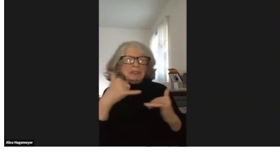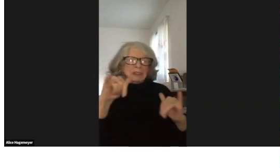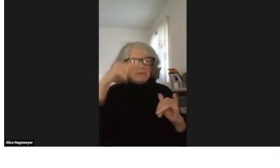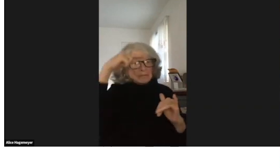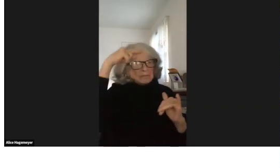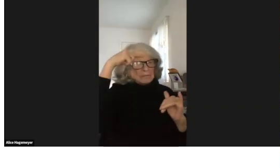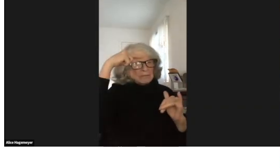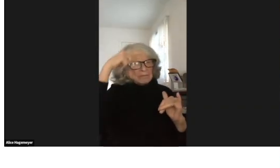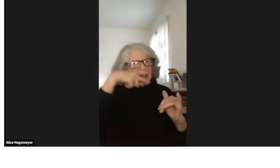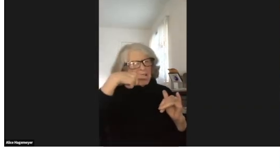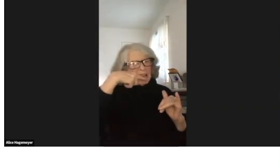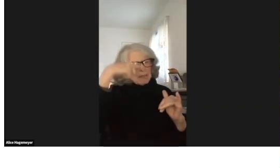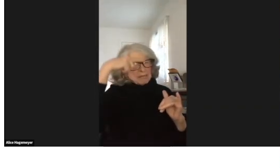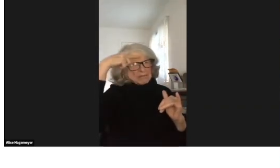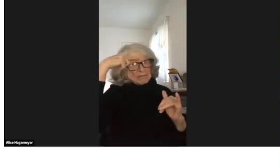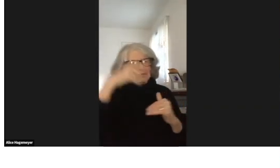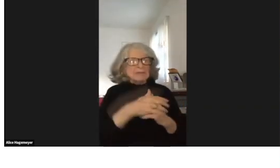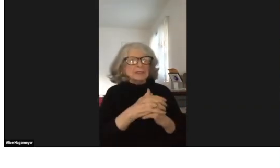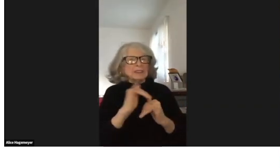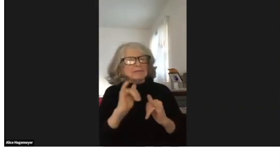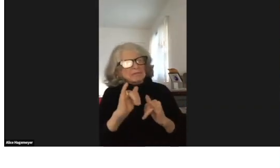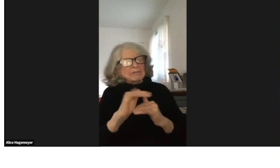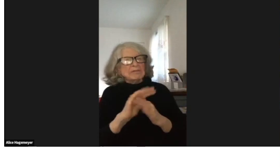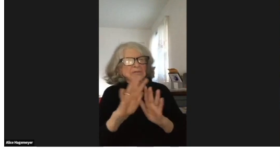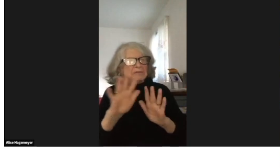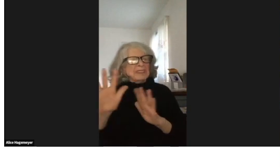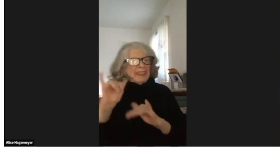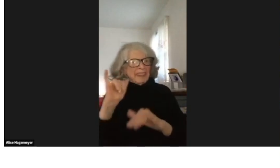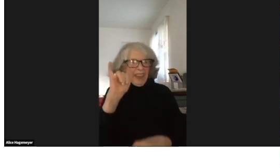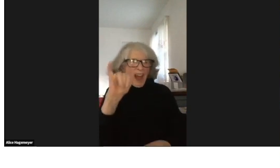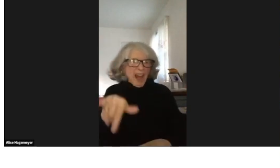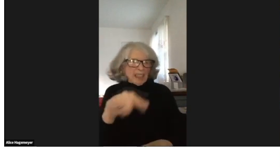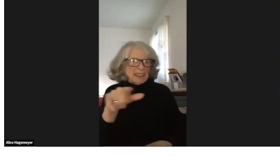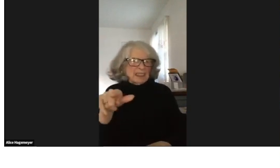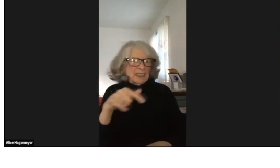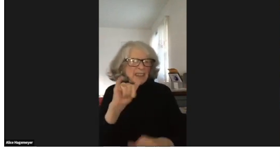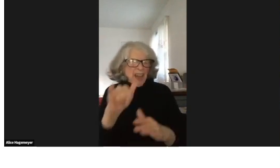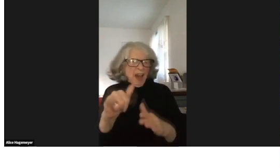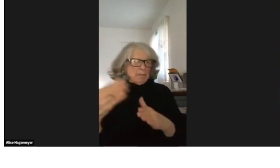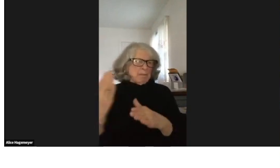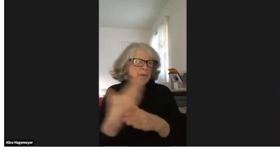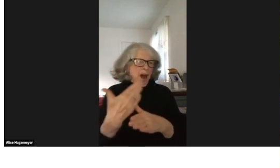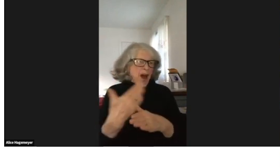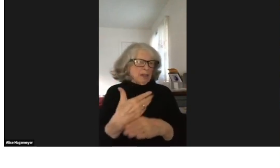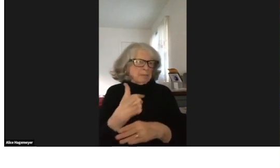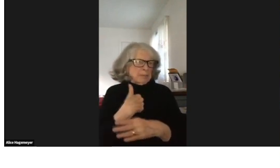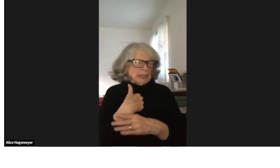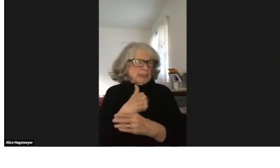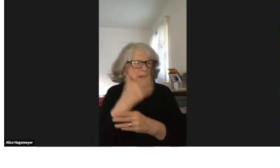Another term deafened is born hearing, lost their hearing later in life.